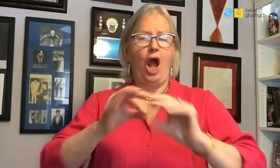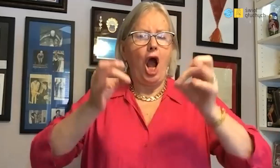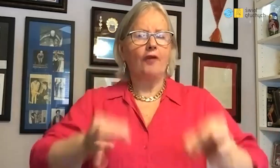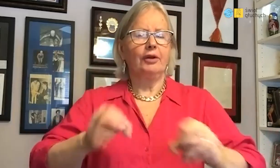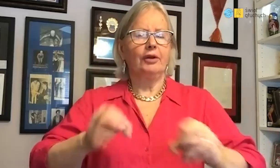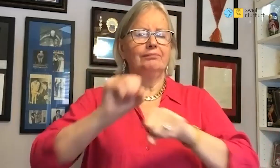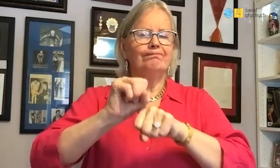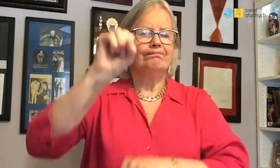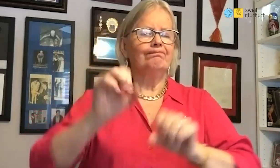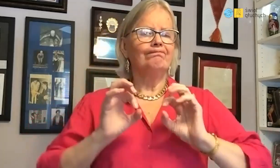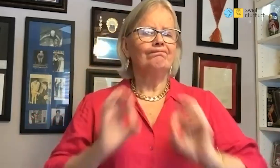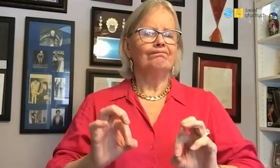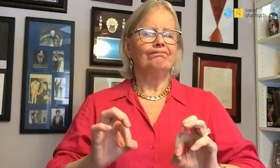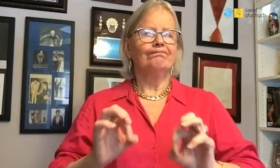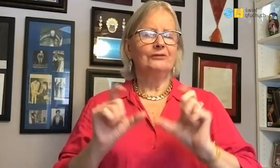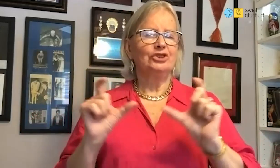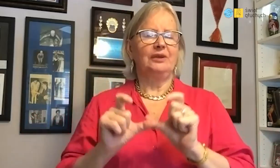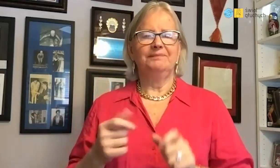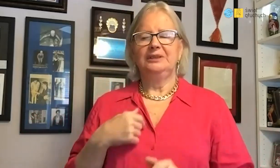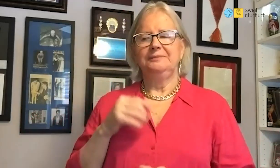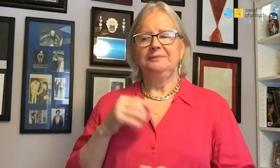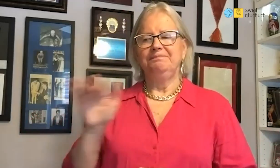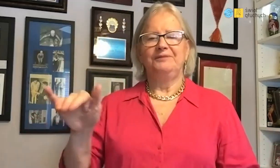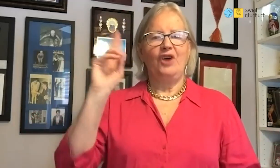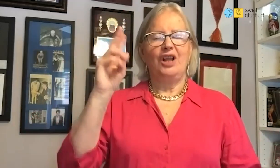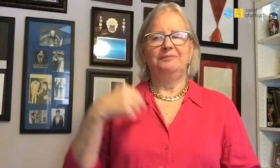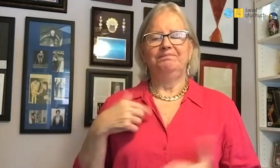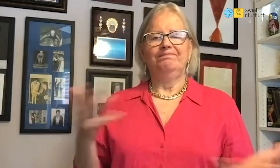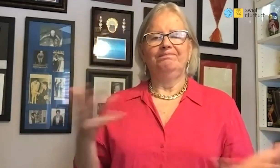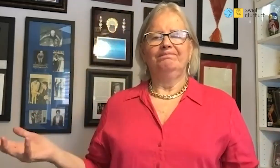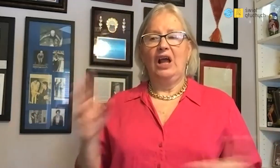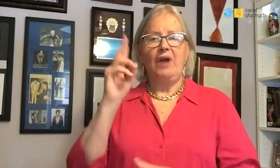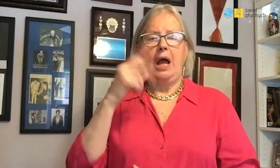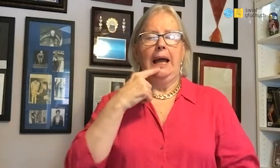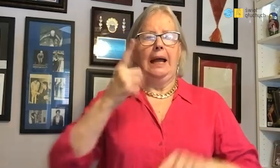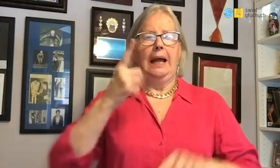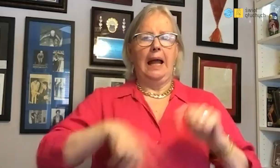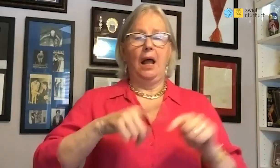because contrary to that from Poznań, he had papers made and very well he knew his stuff.